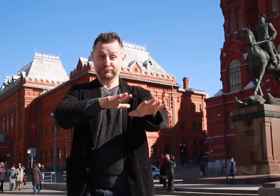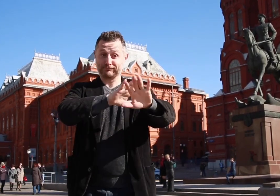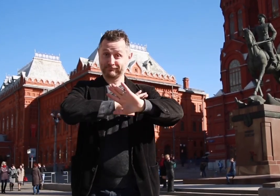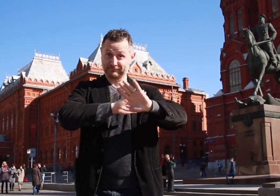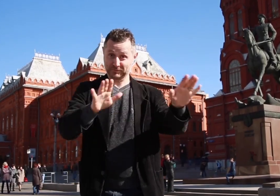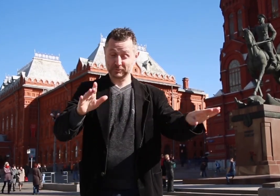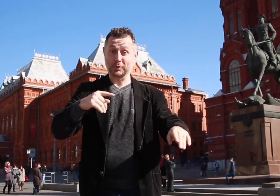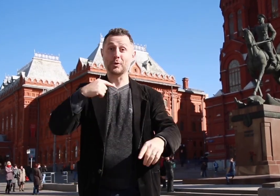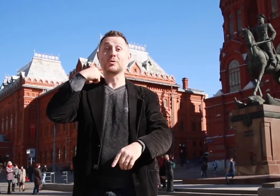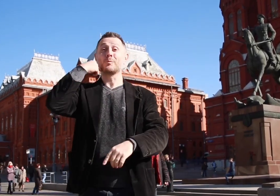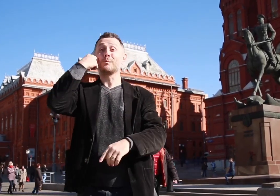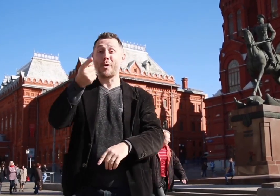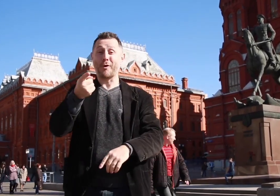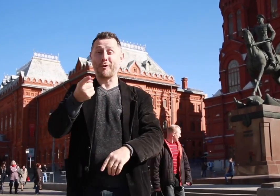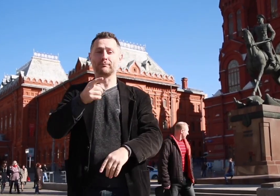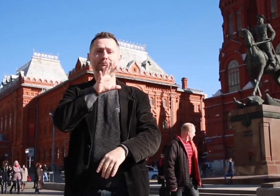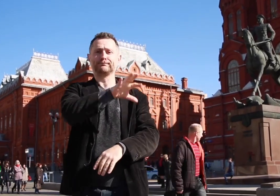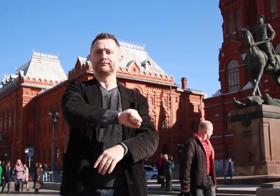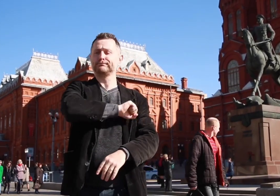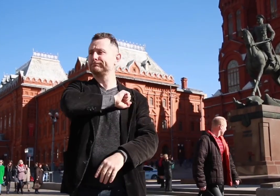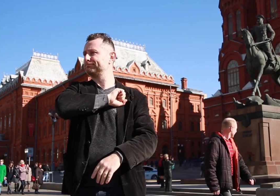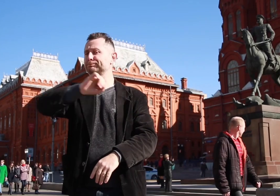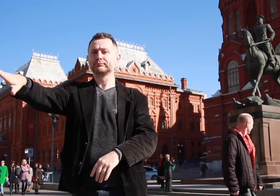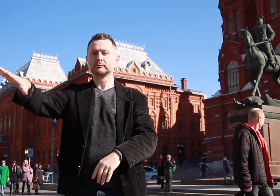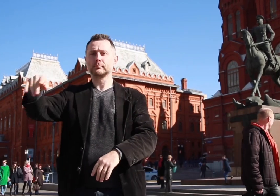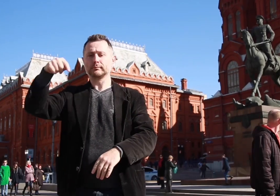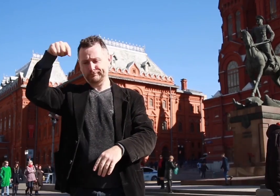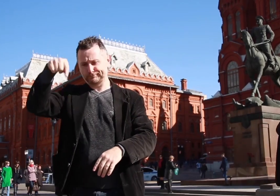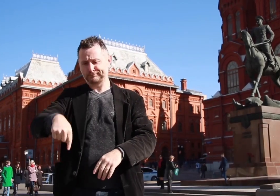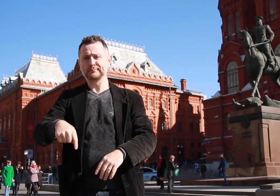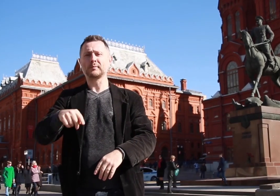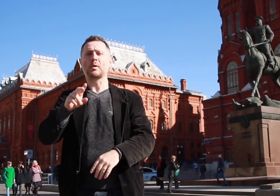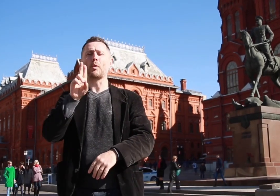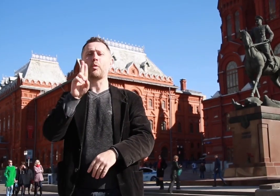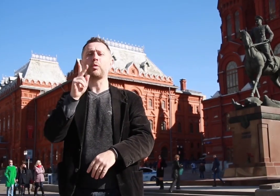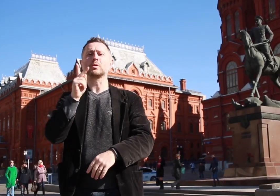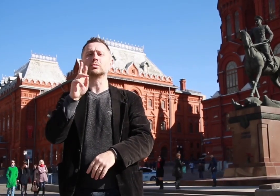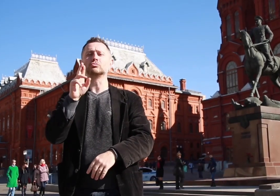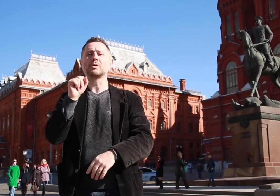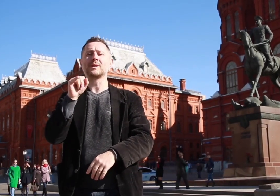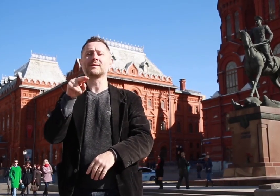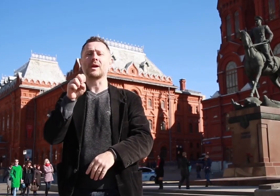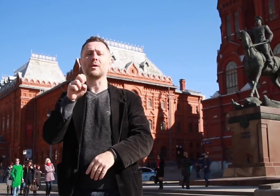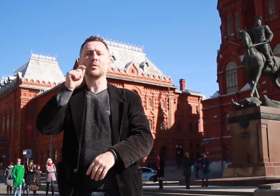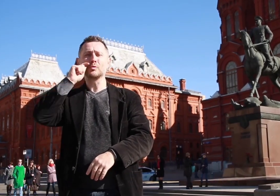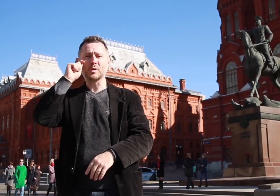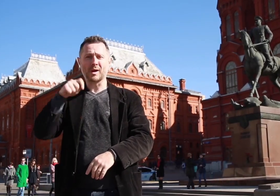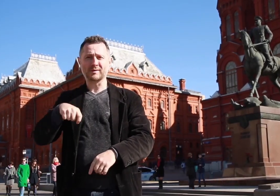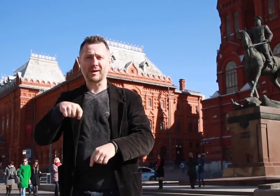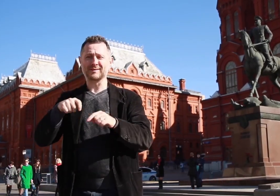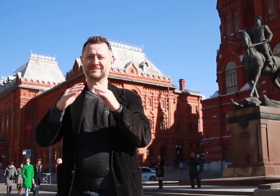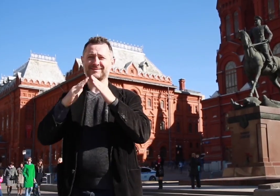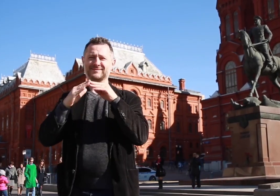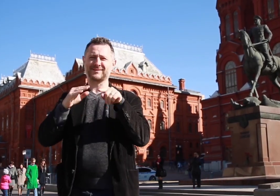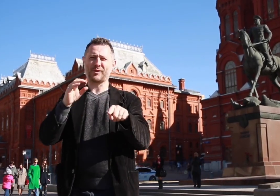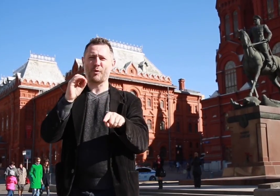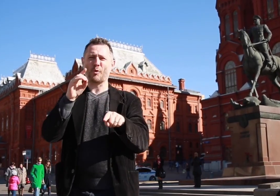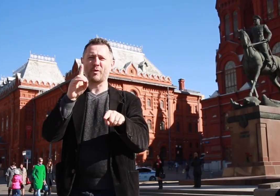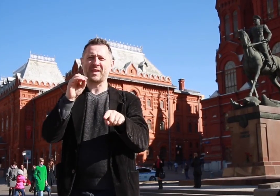and cause him to fall off. After the victory parade, Stalin had Zhukov sent to the